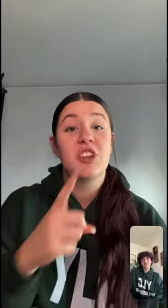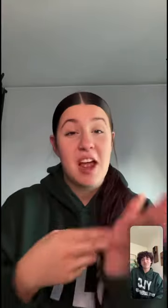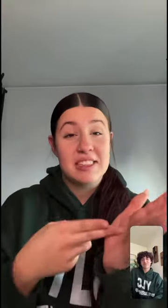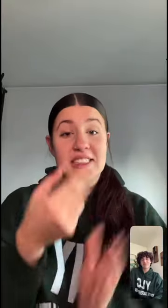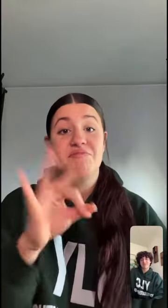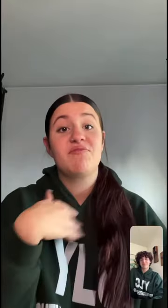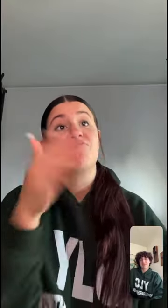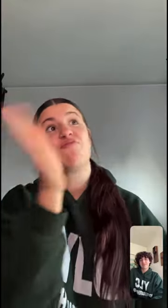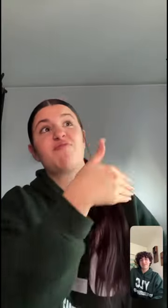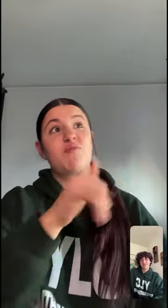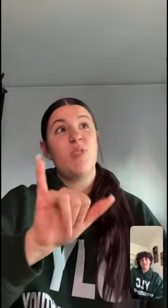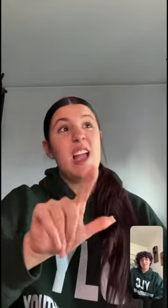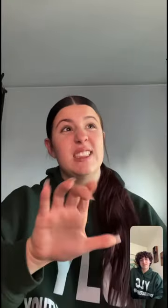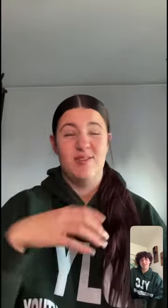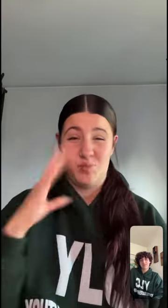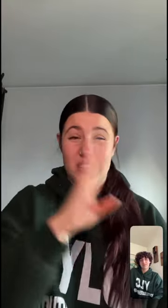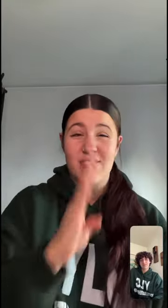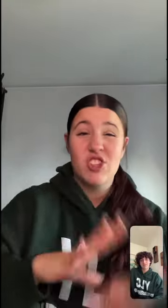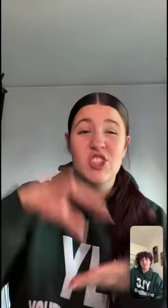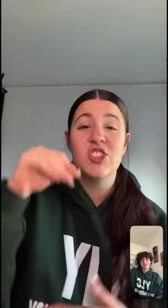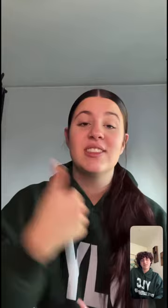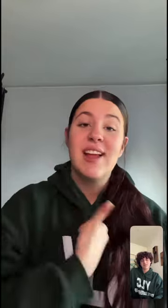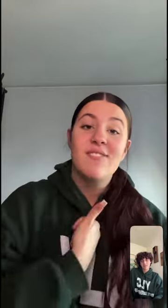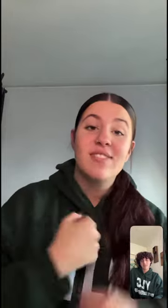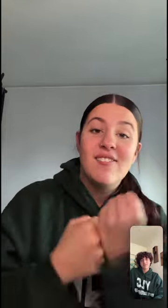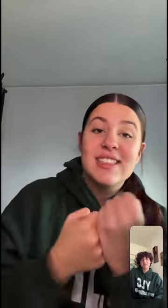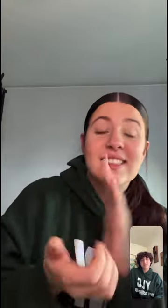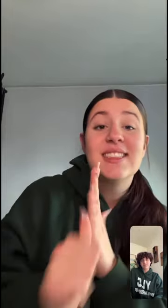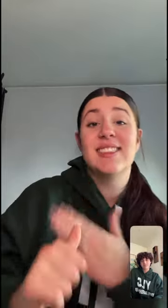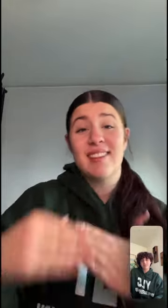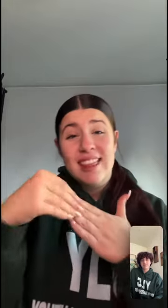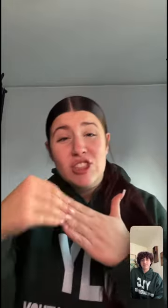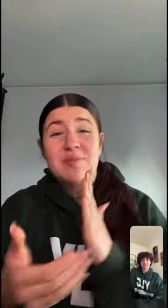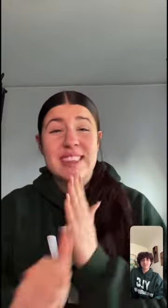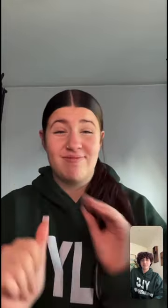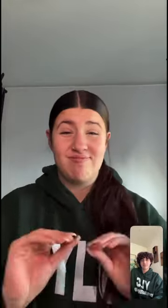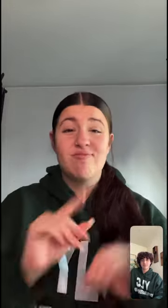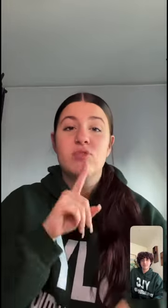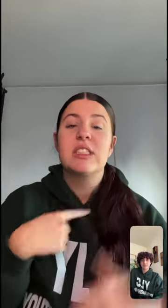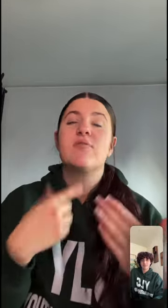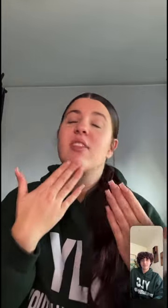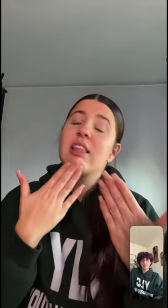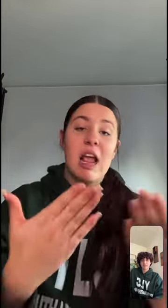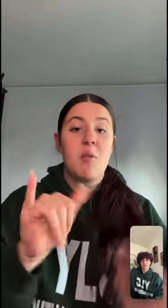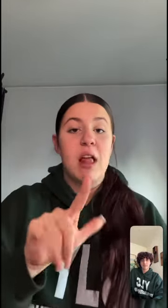Honestly, if I didn't go to YLC, I wouldn't have gained self-advocacy and leadership skills - thanks to YLC, I did!